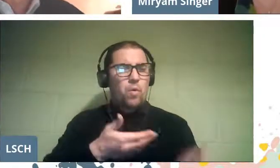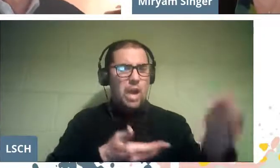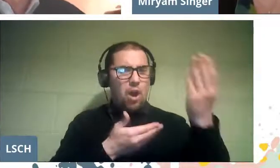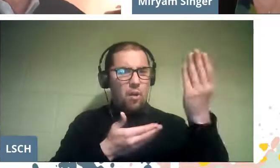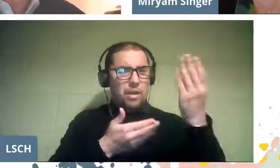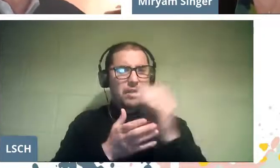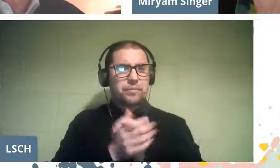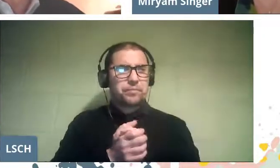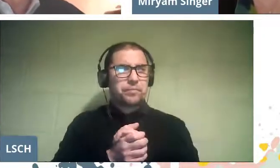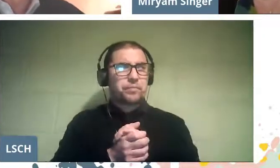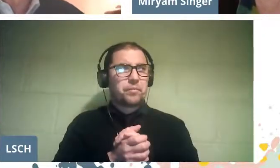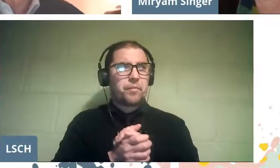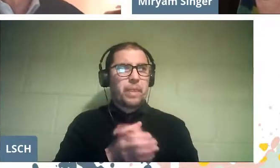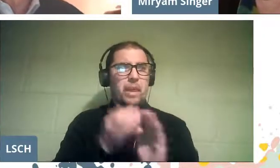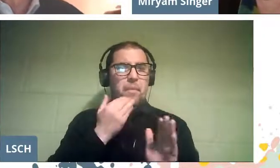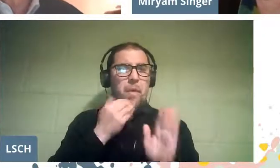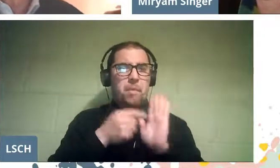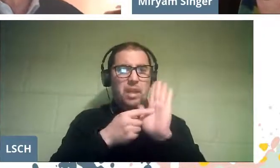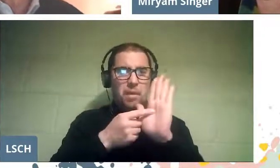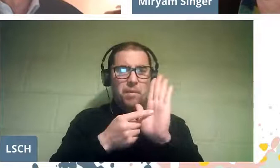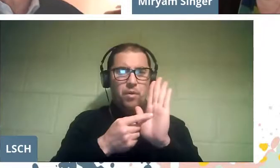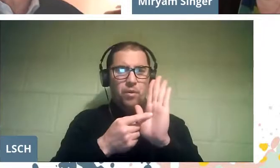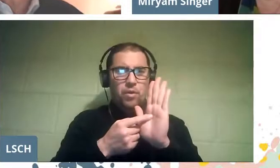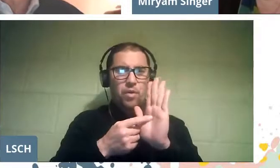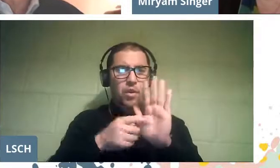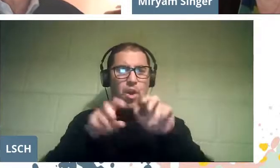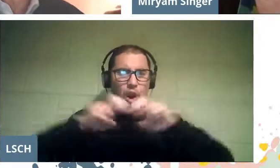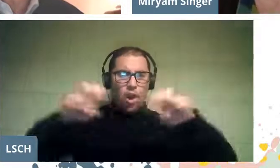and that was presented with the symphony orchestra of Ecuador.